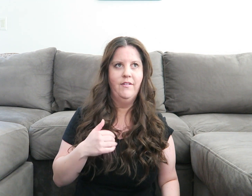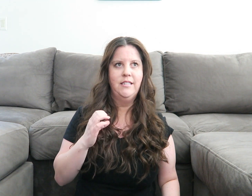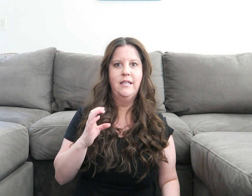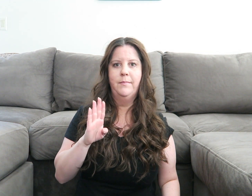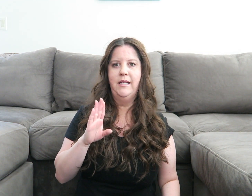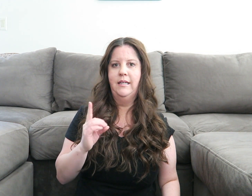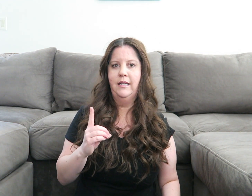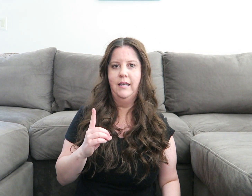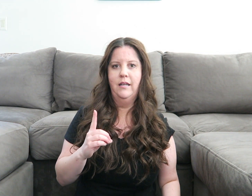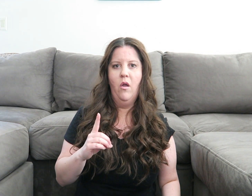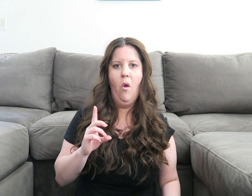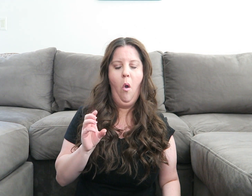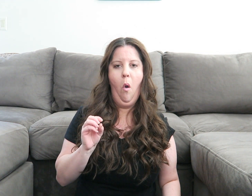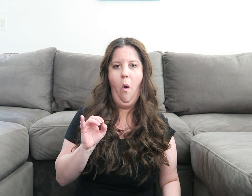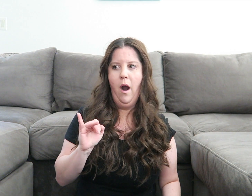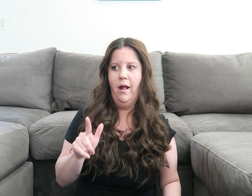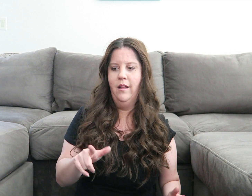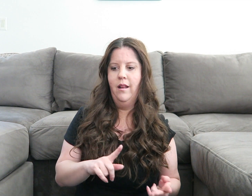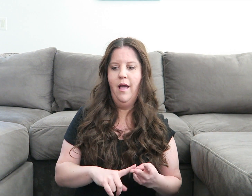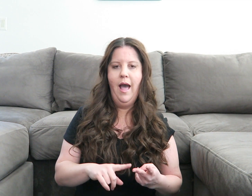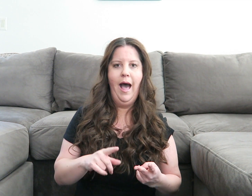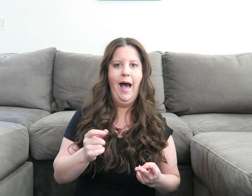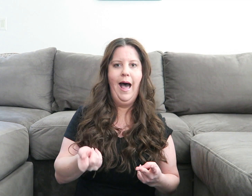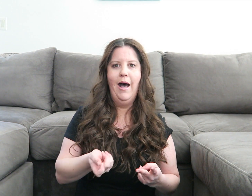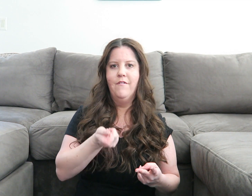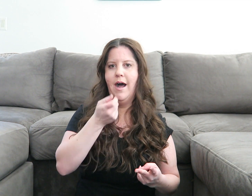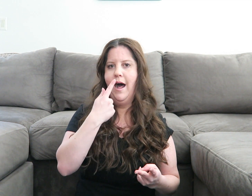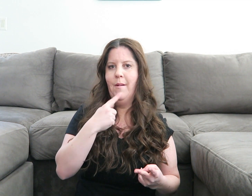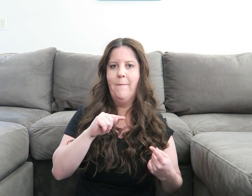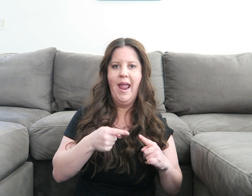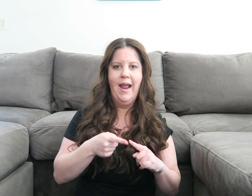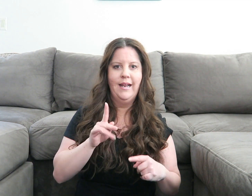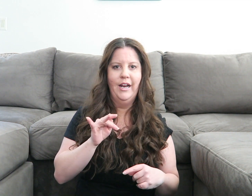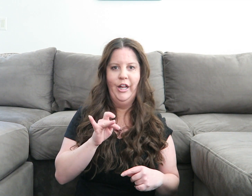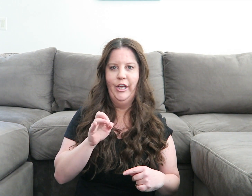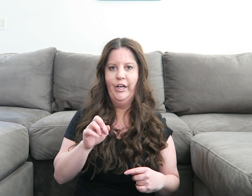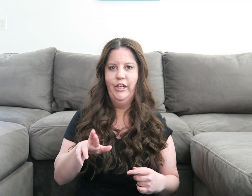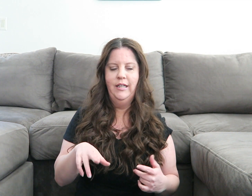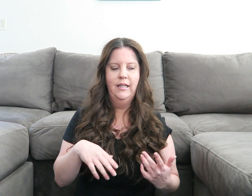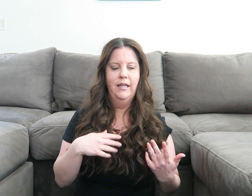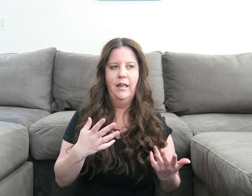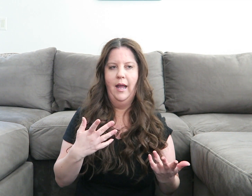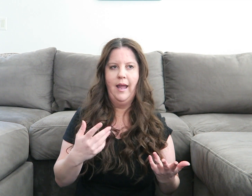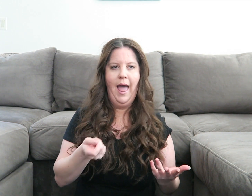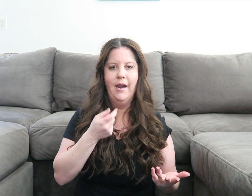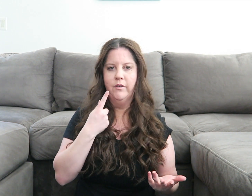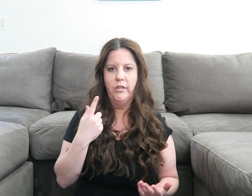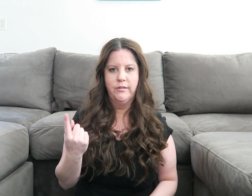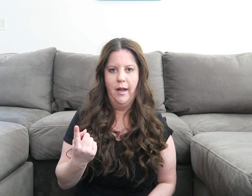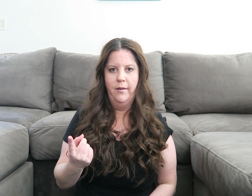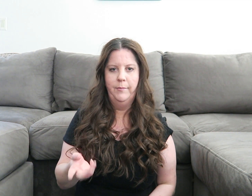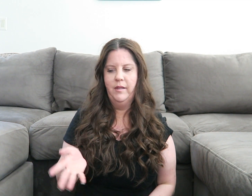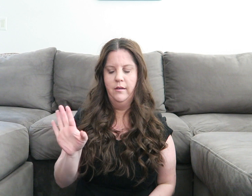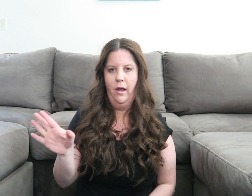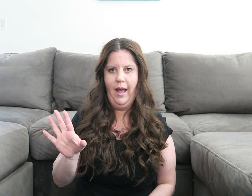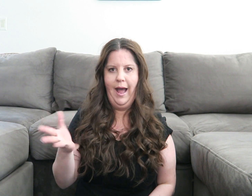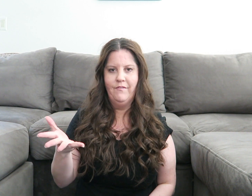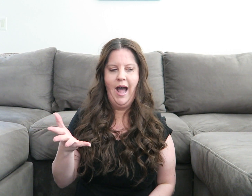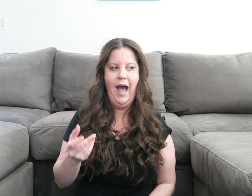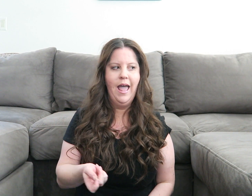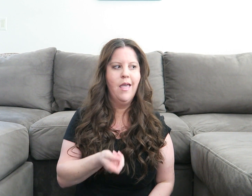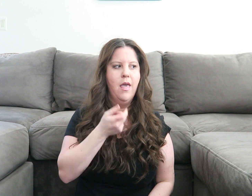I have CBD oil, I have a pain killer, like advil, or something, you know I have that